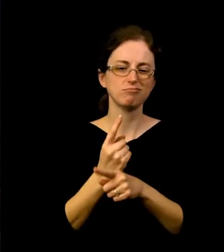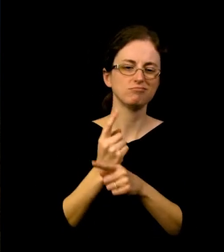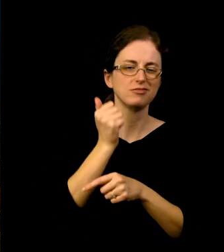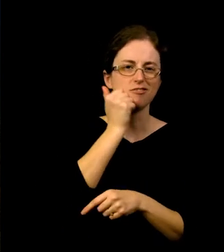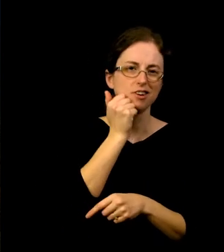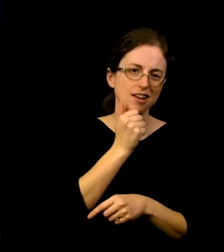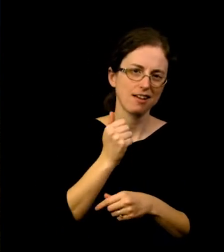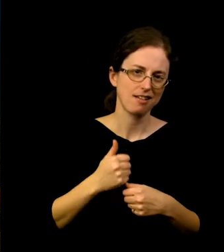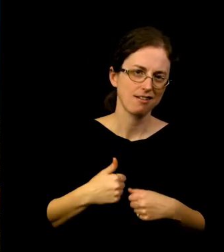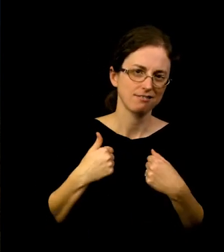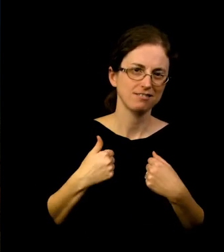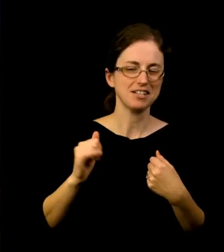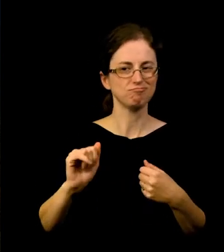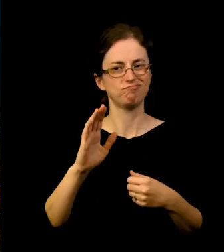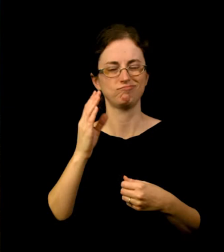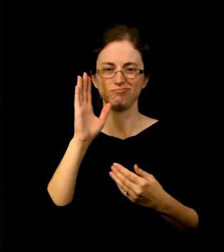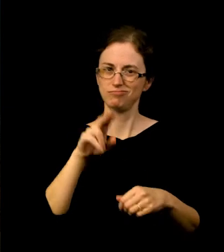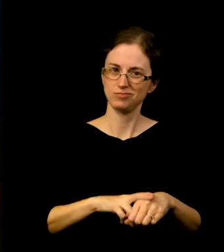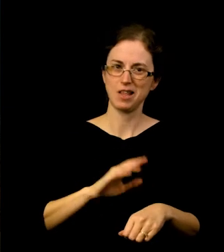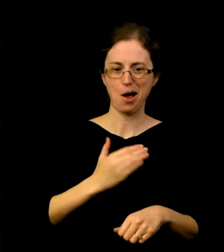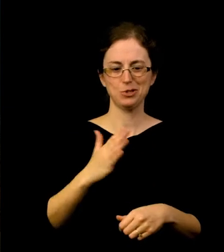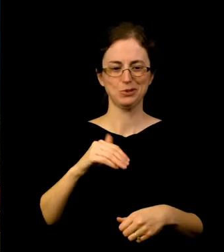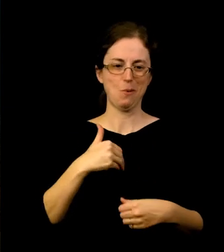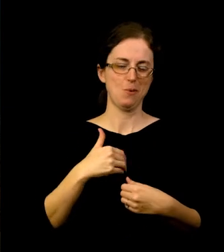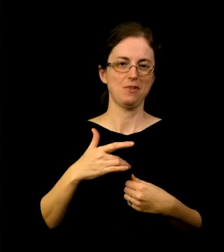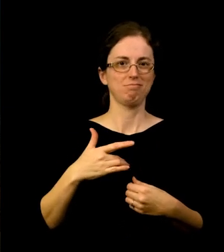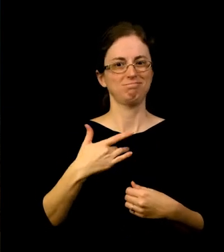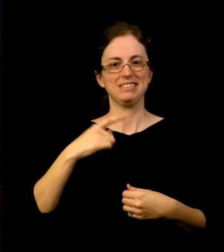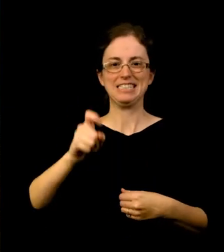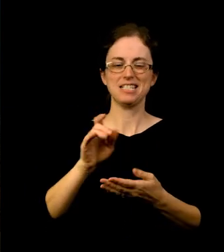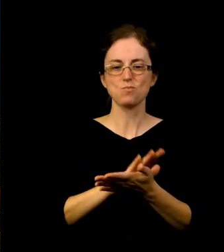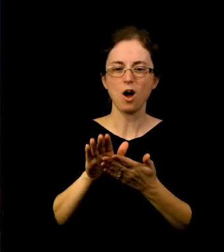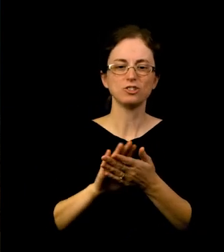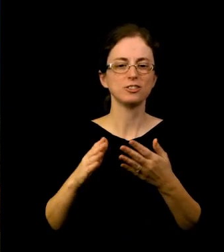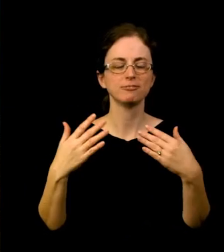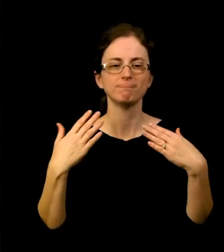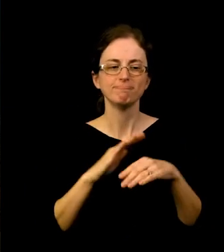That's why I look forward to continuing to partner with all of you in the days, months, and years ahead.